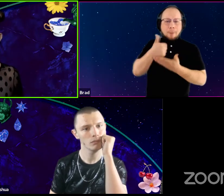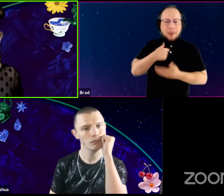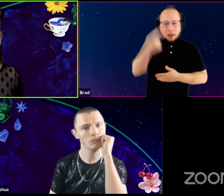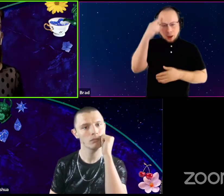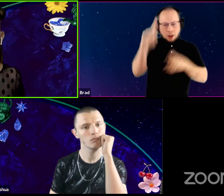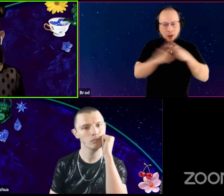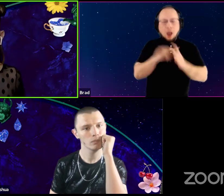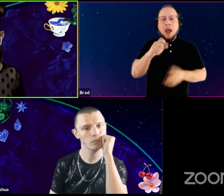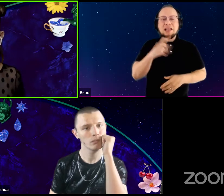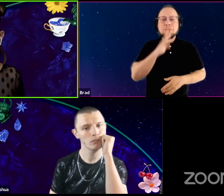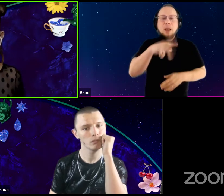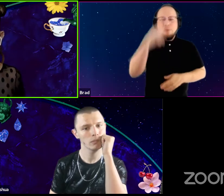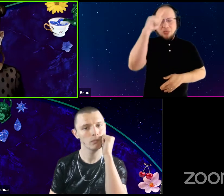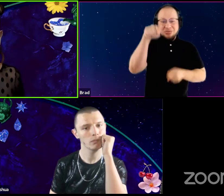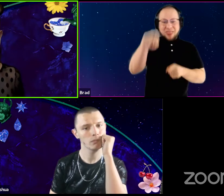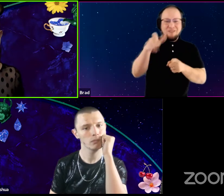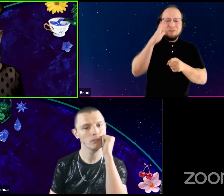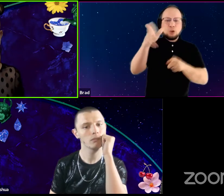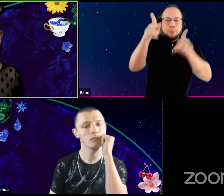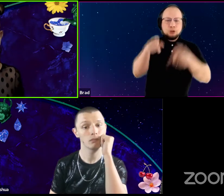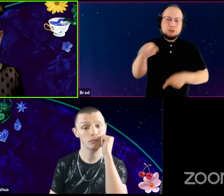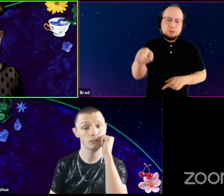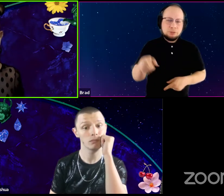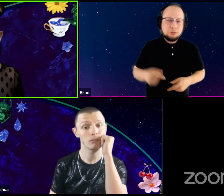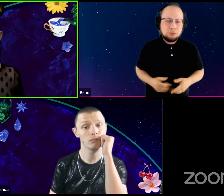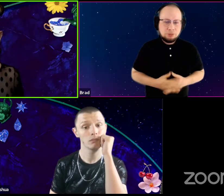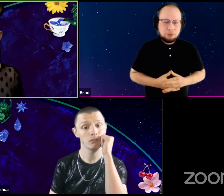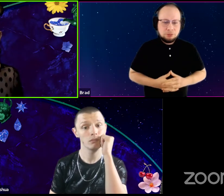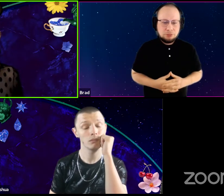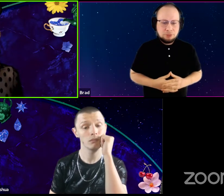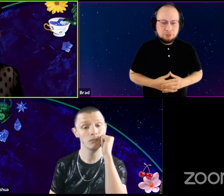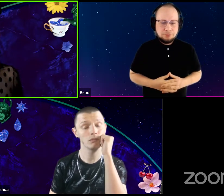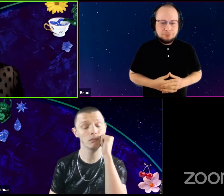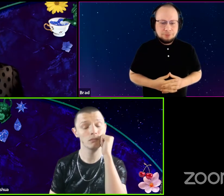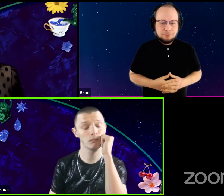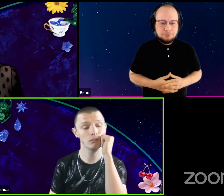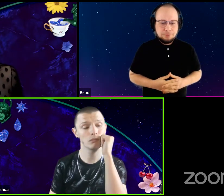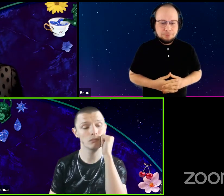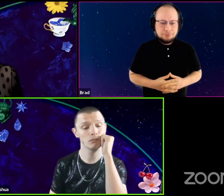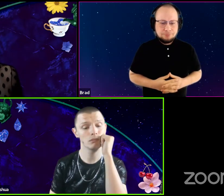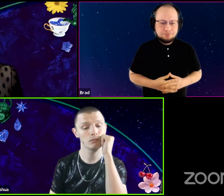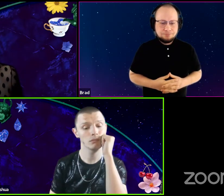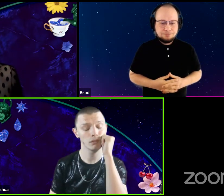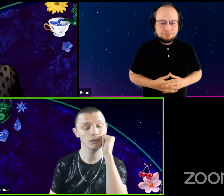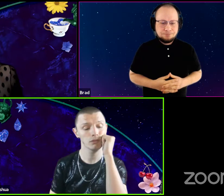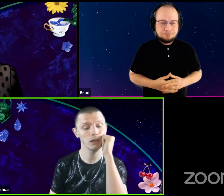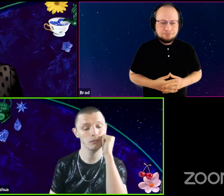up for that future audience member right now. Mm that's right.